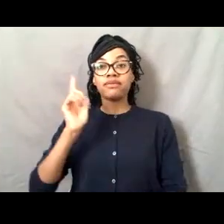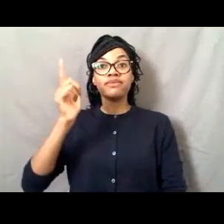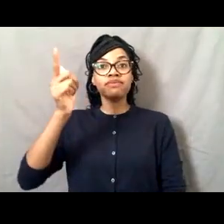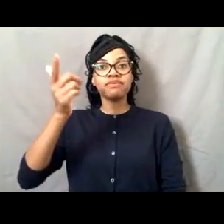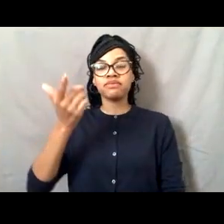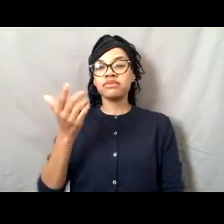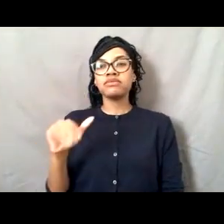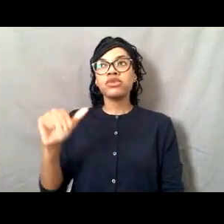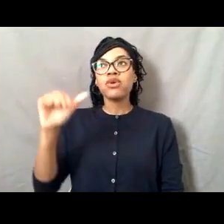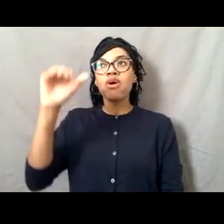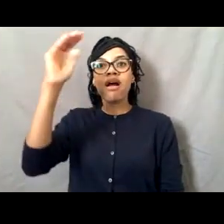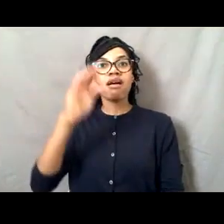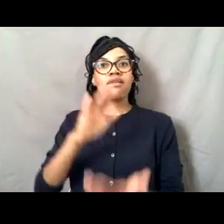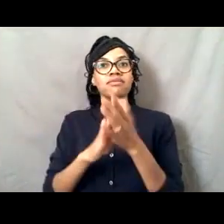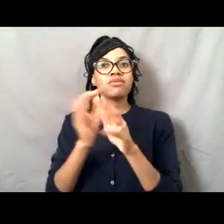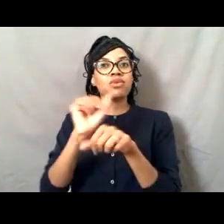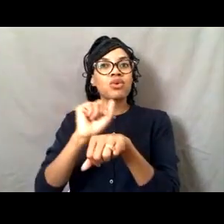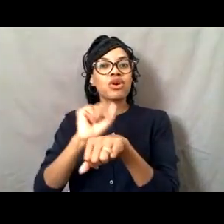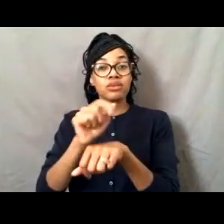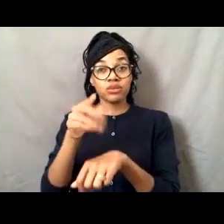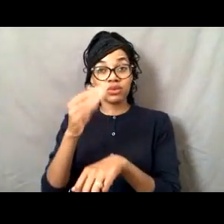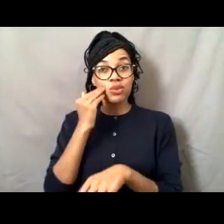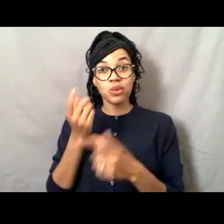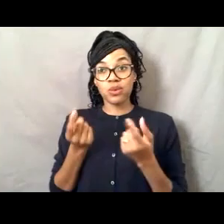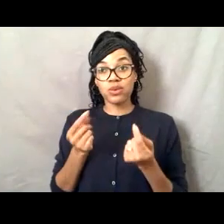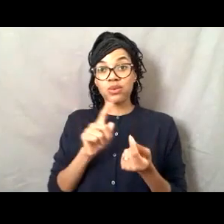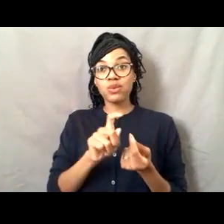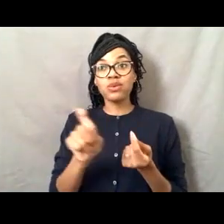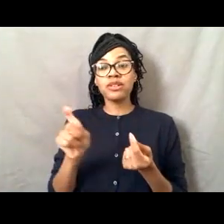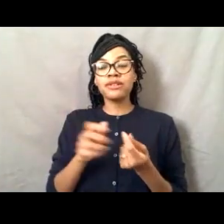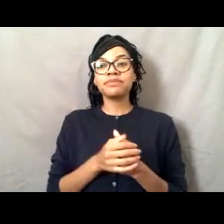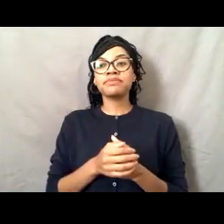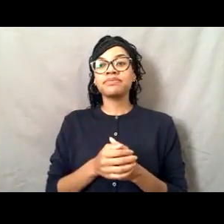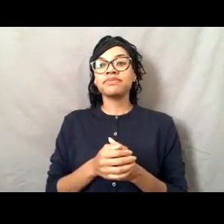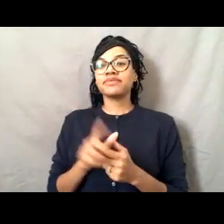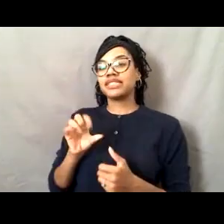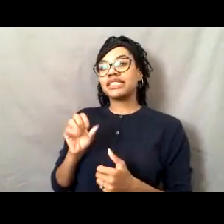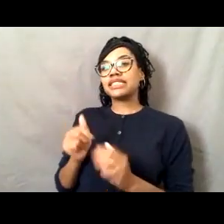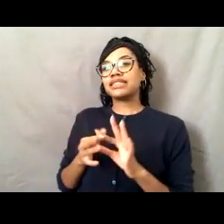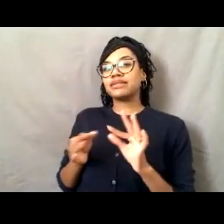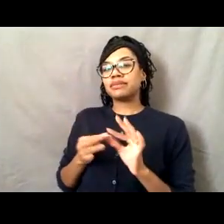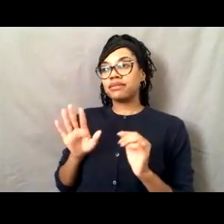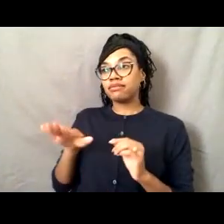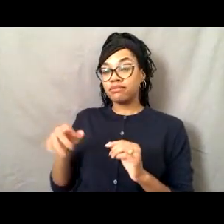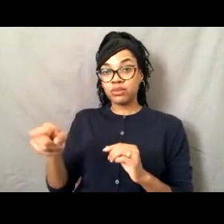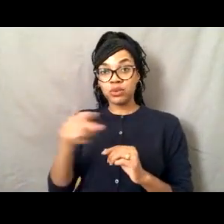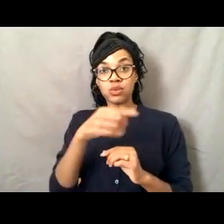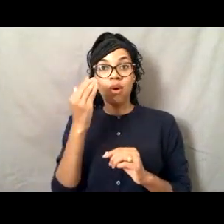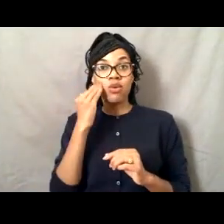[Lisa] So for those of you guys in our audience if you'd like to write into the chat box what you would like to be when you grow up